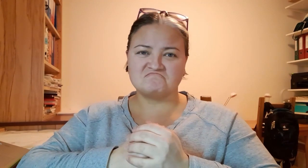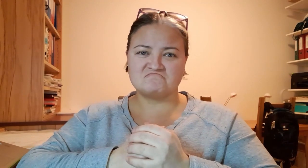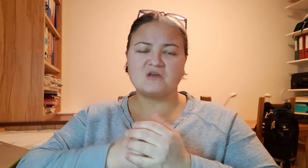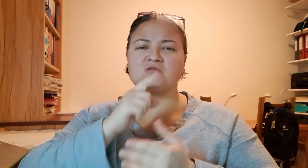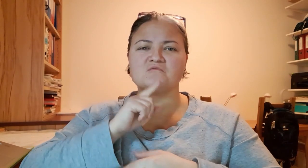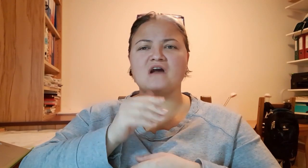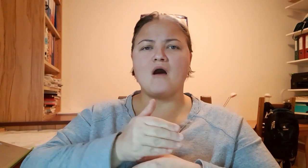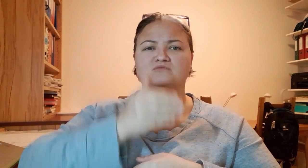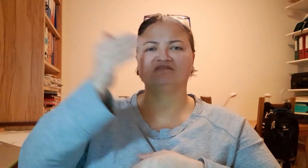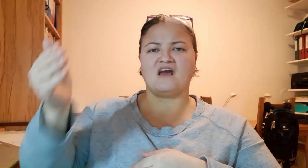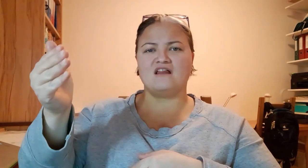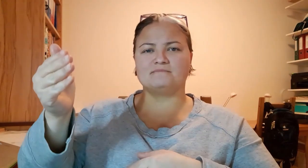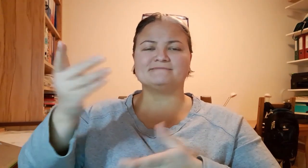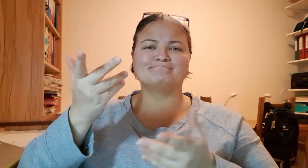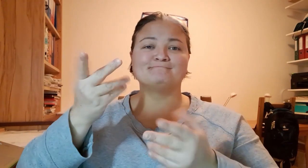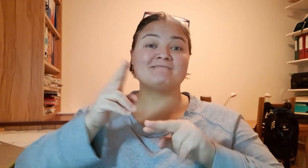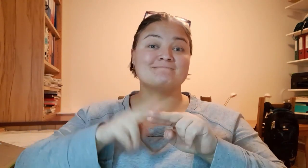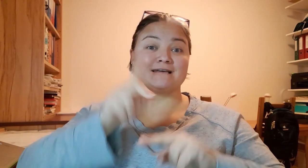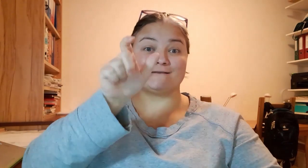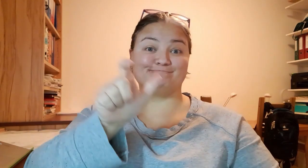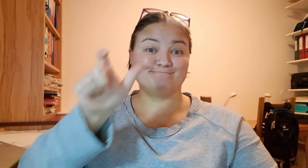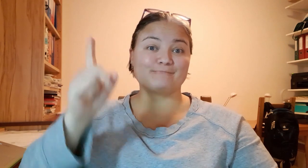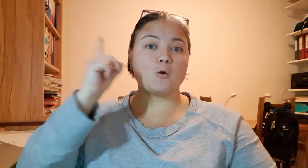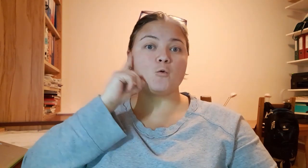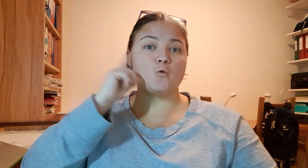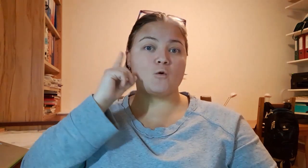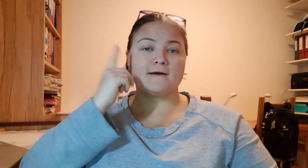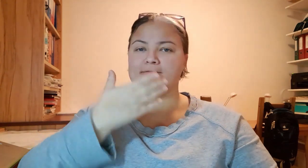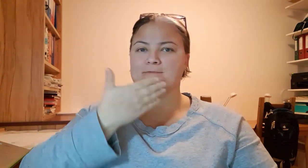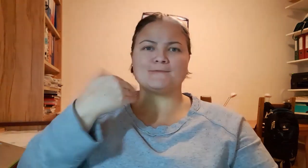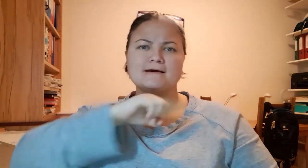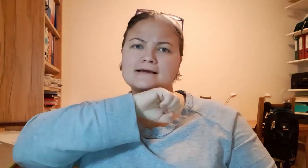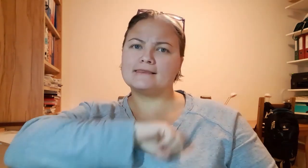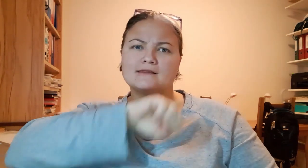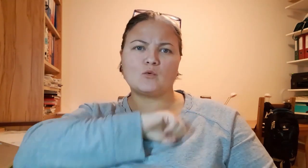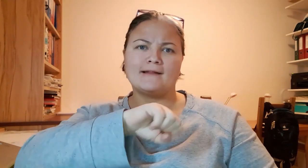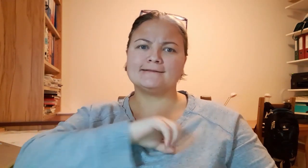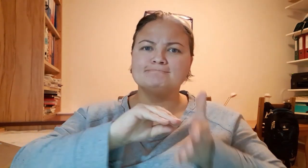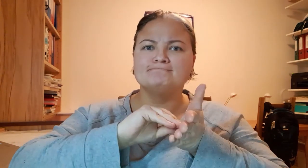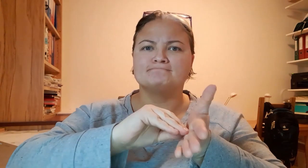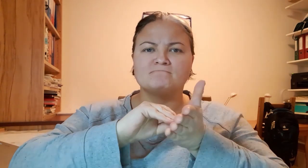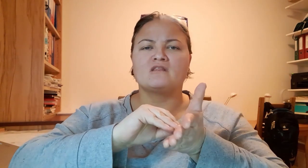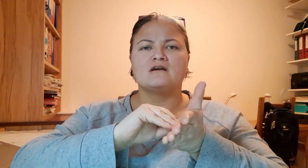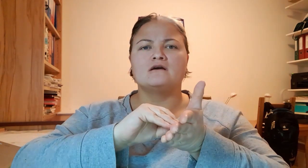Outside of my community yes... if a hearing person is not patient communicating in a written way